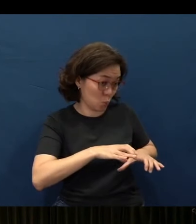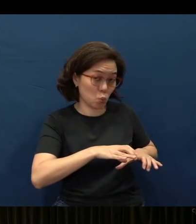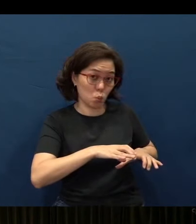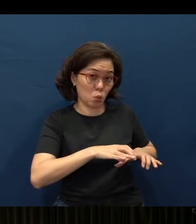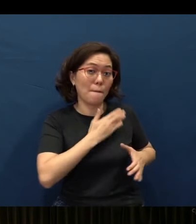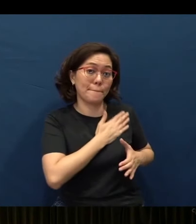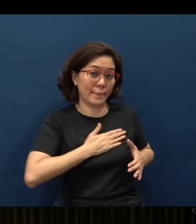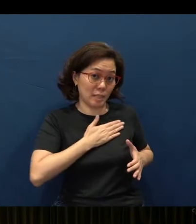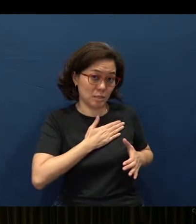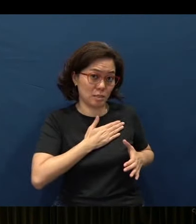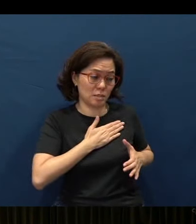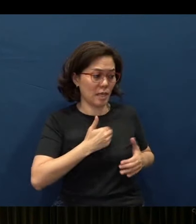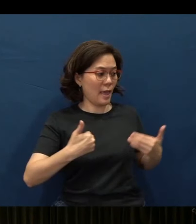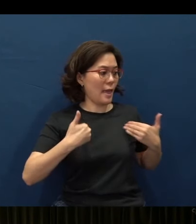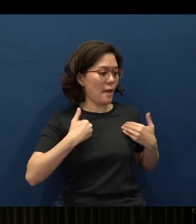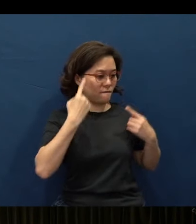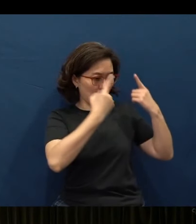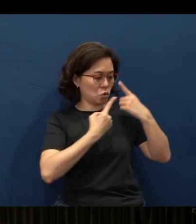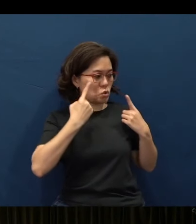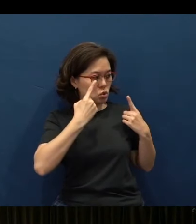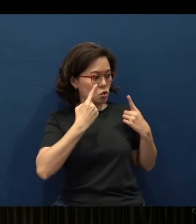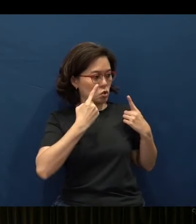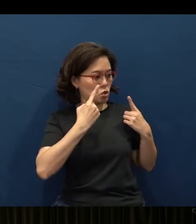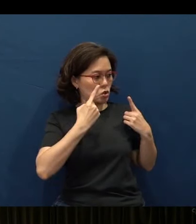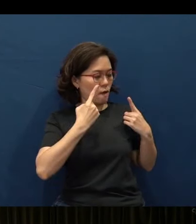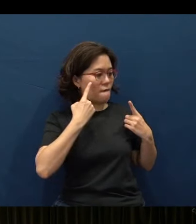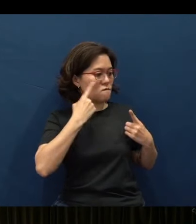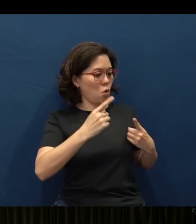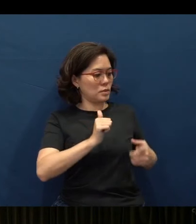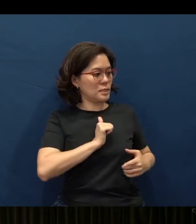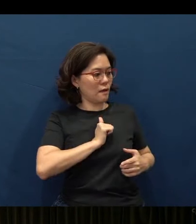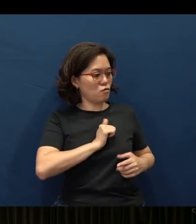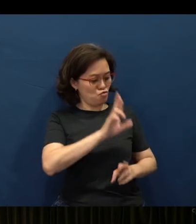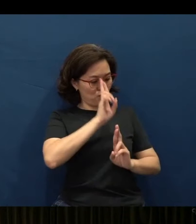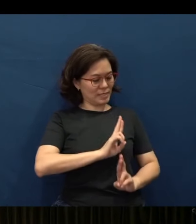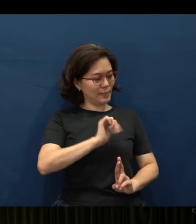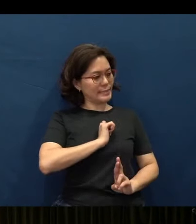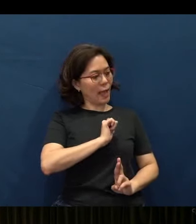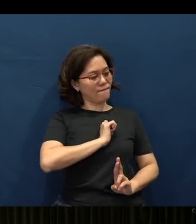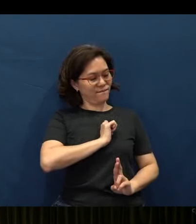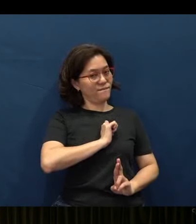please have this consideration that, you know, you must respect yourself, that you don't